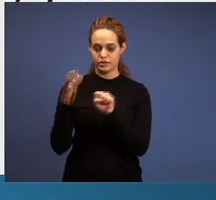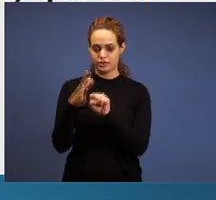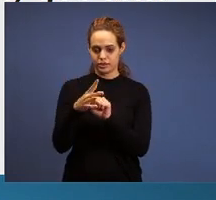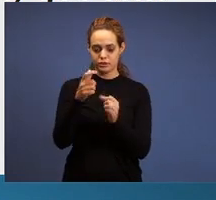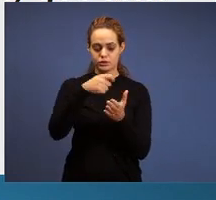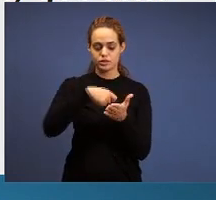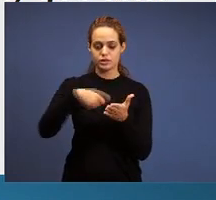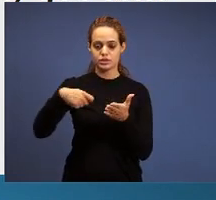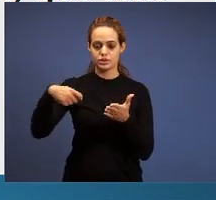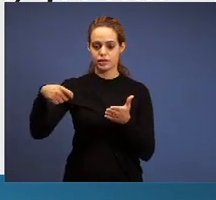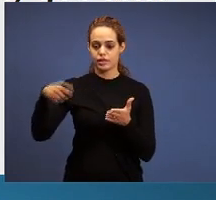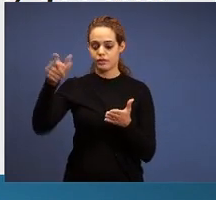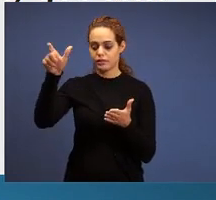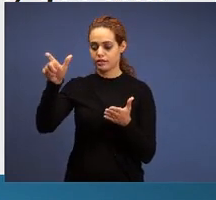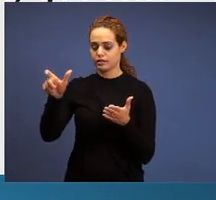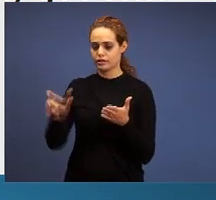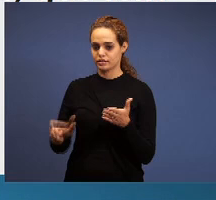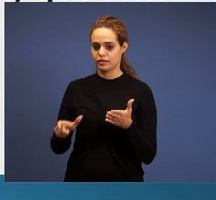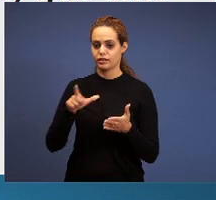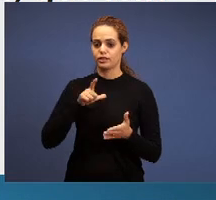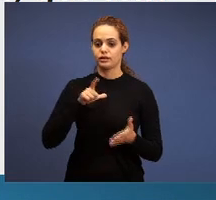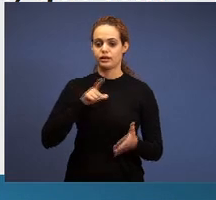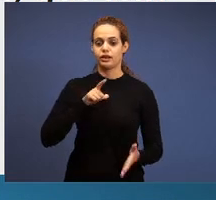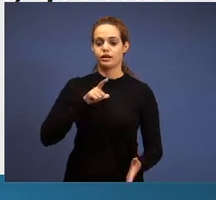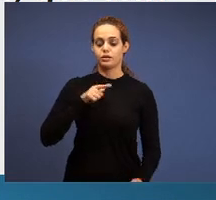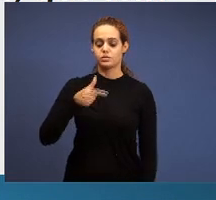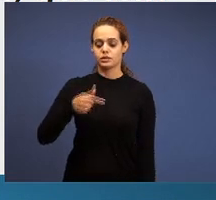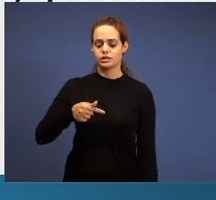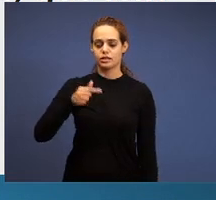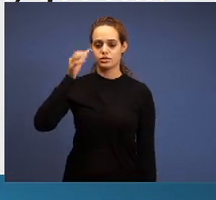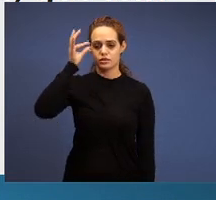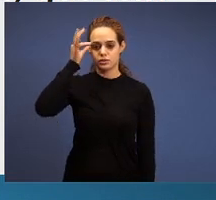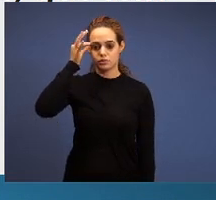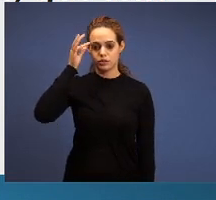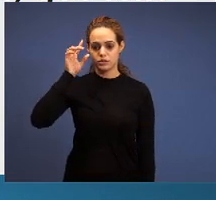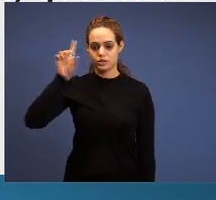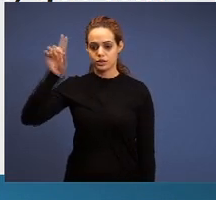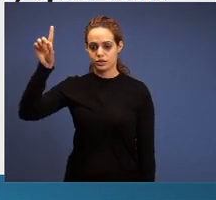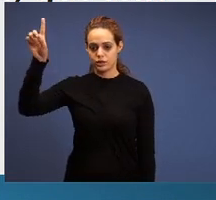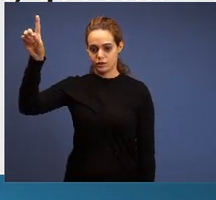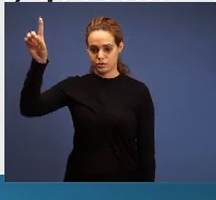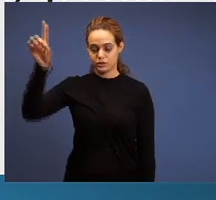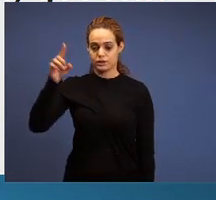the seven spirits of God, and the seven stars, it’s